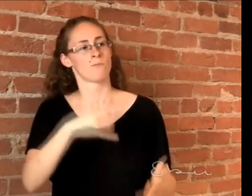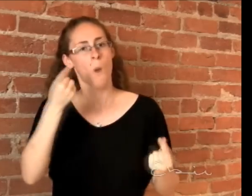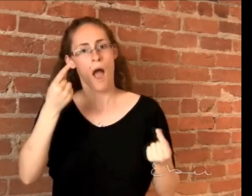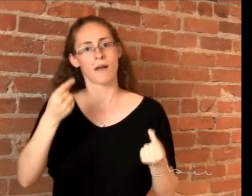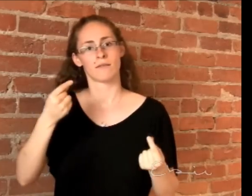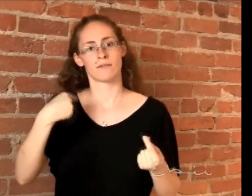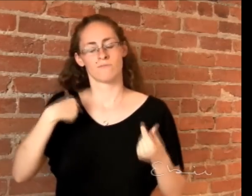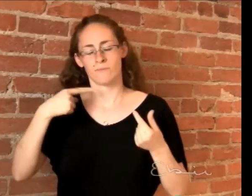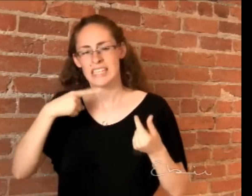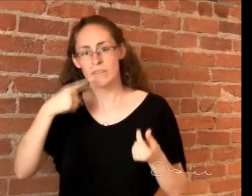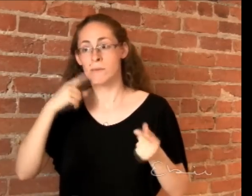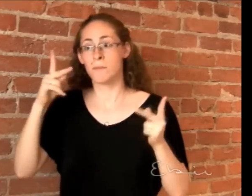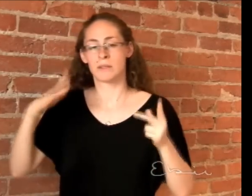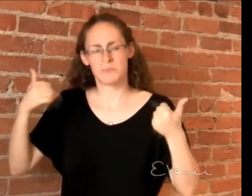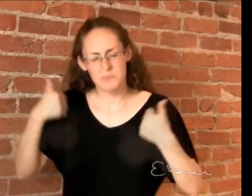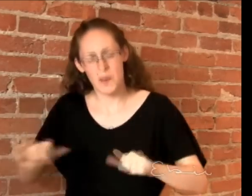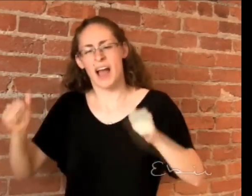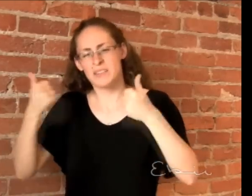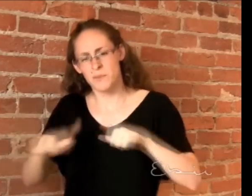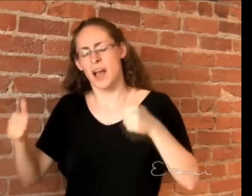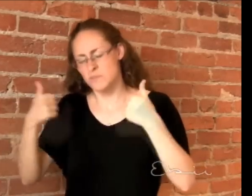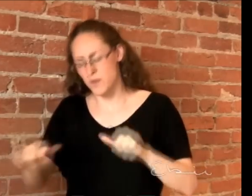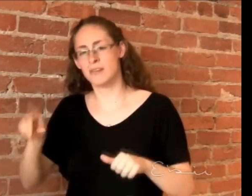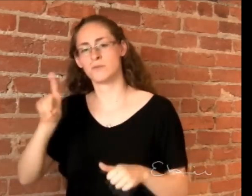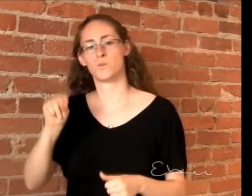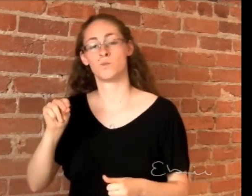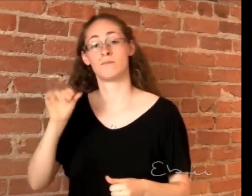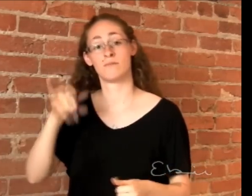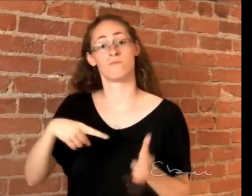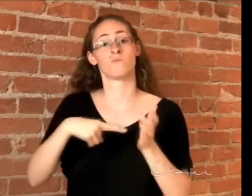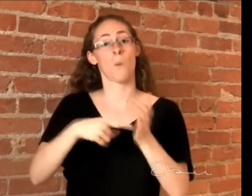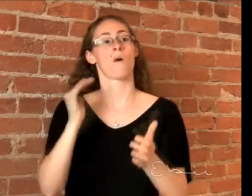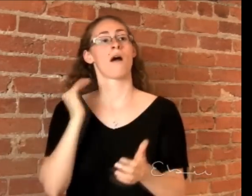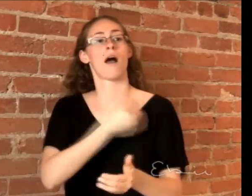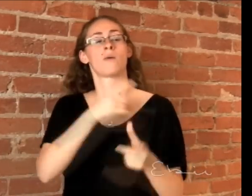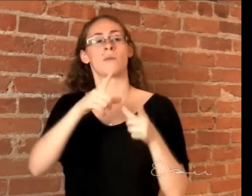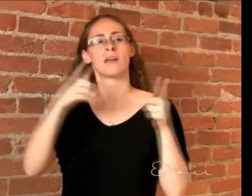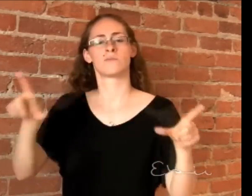use their language and claimed it is what hearing poets try to do with their language. His statement